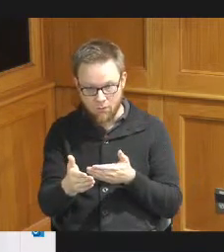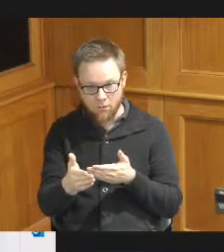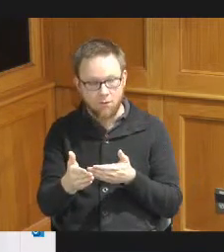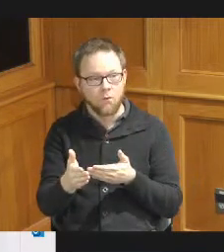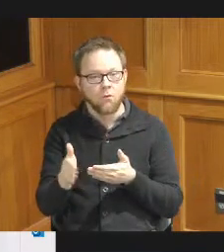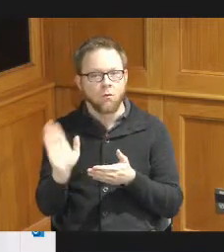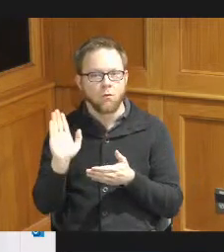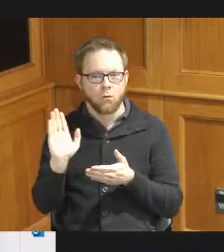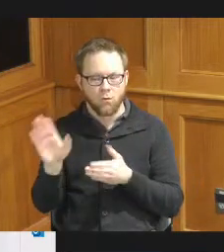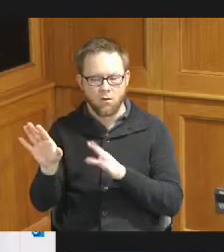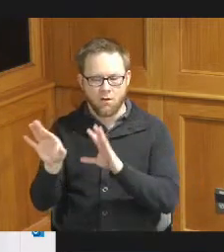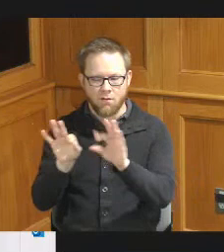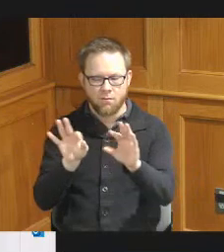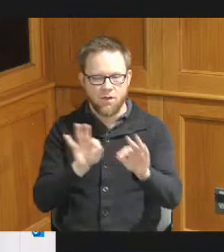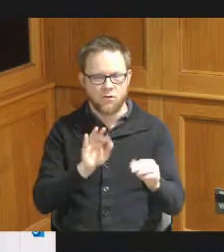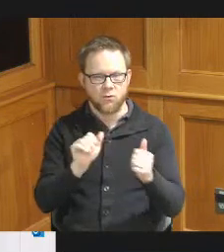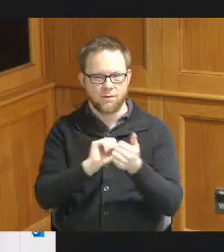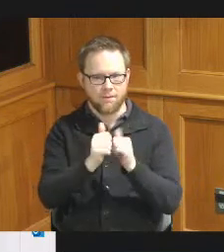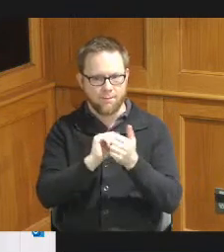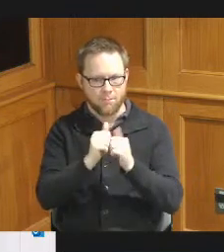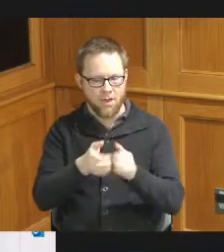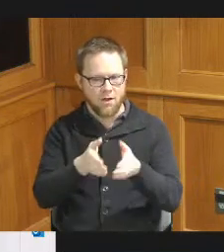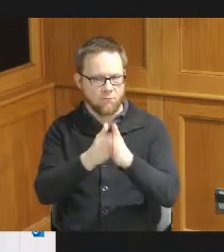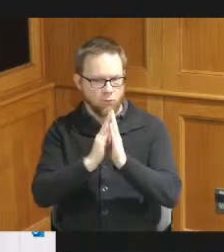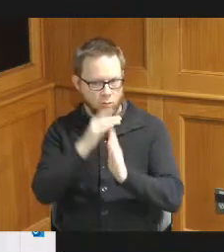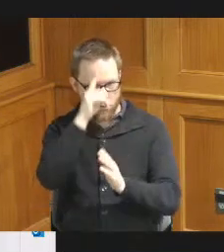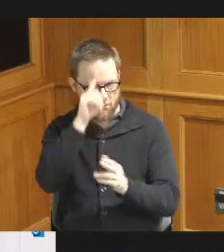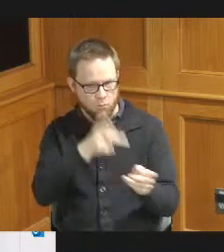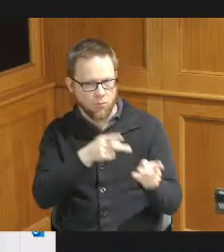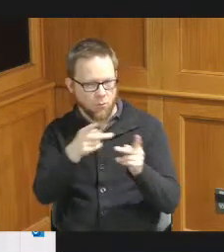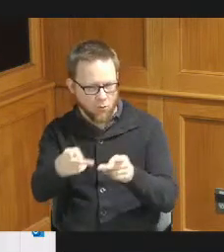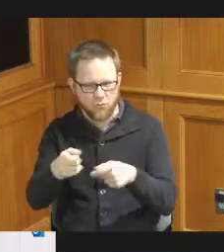selected through a competitive request for proposals or requests for application process